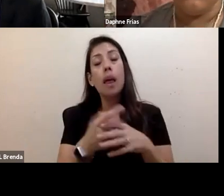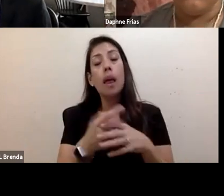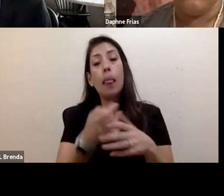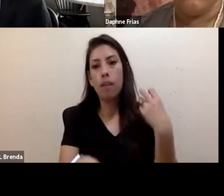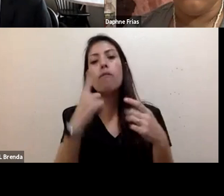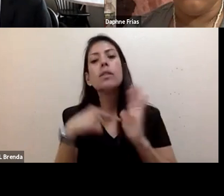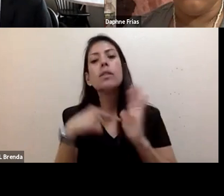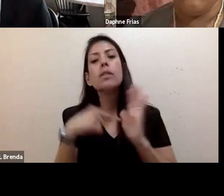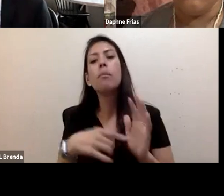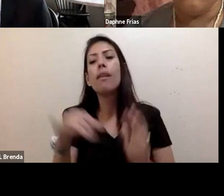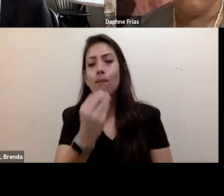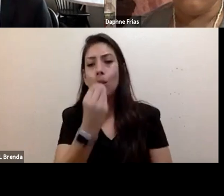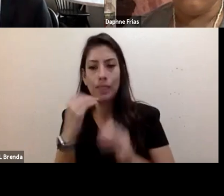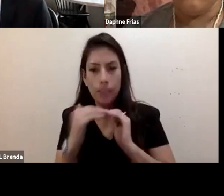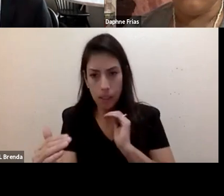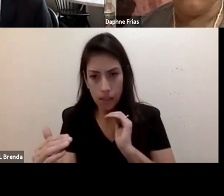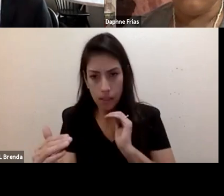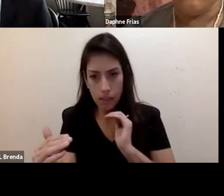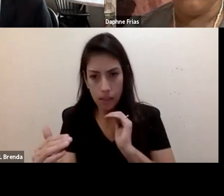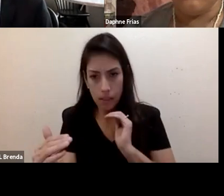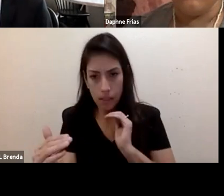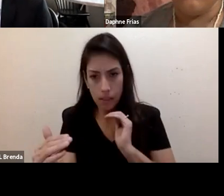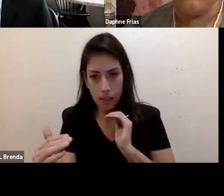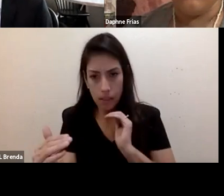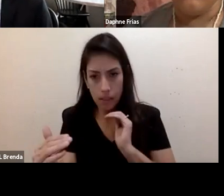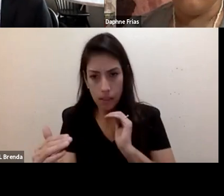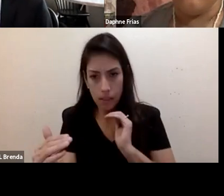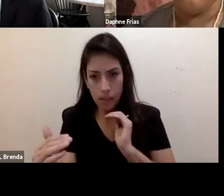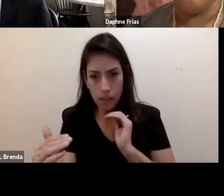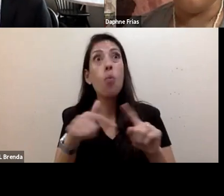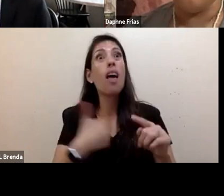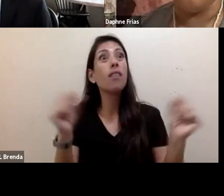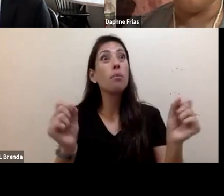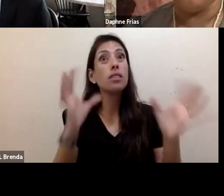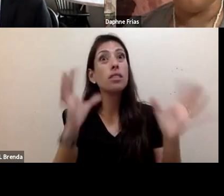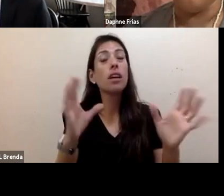but I think when we have climate disasters, it becomes very easy to throw your hands up and say,